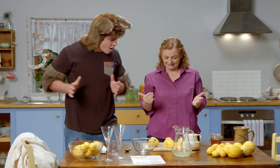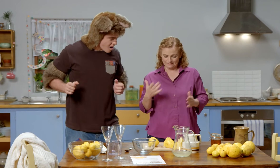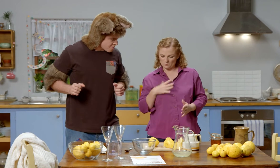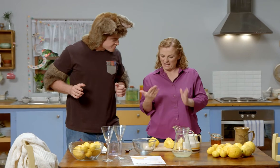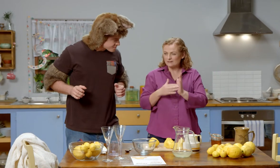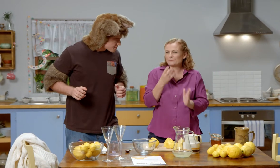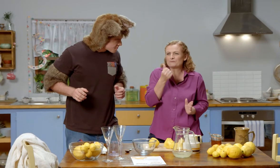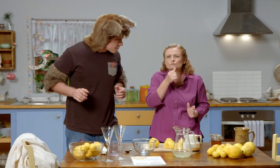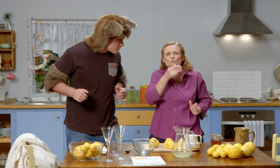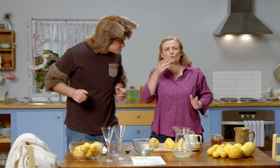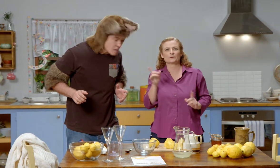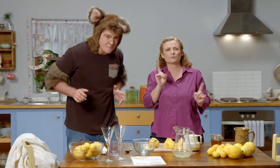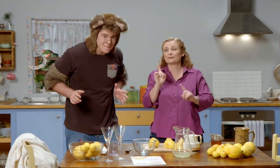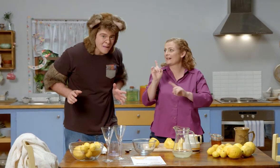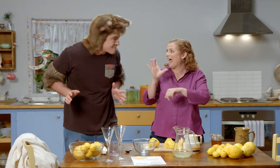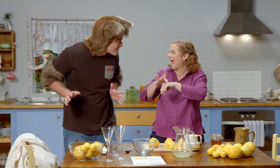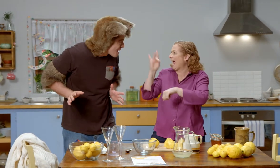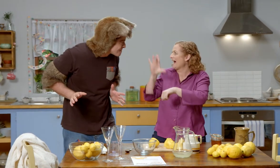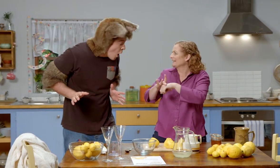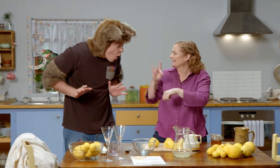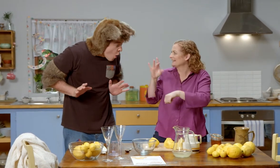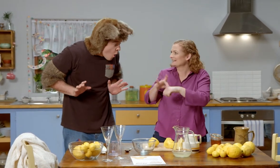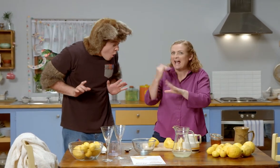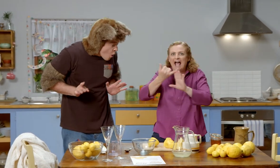Now we need to add something sweet, like honey.